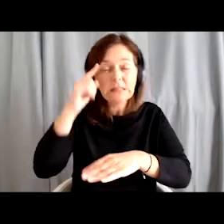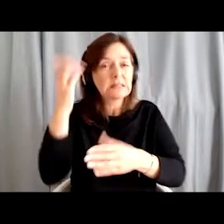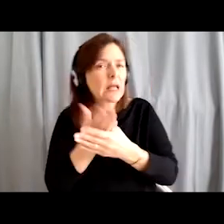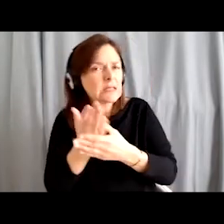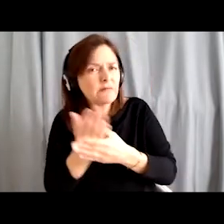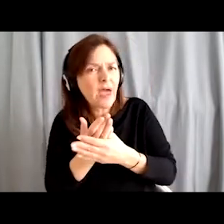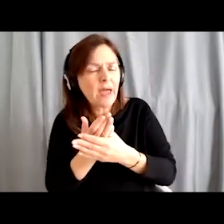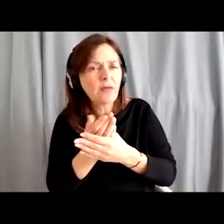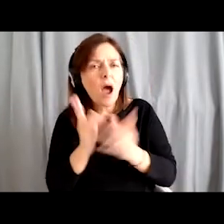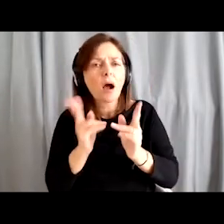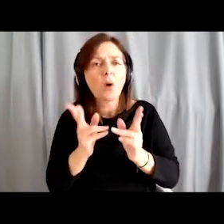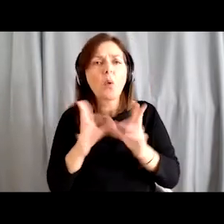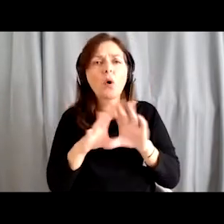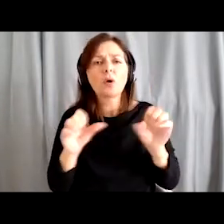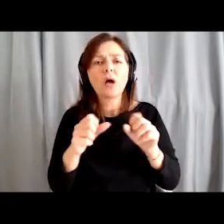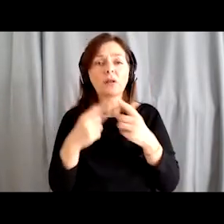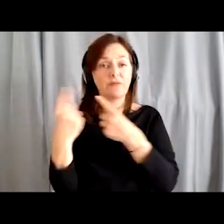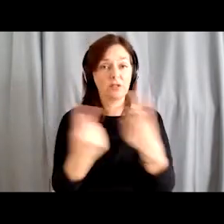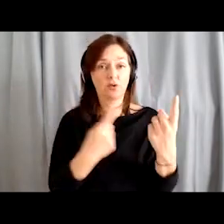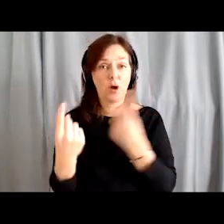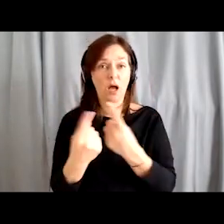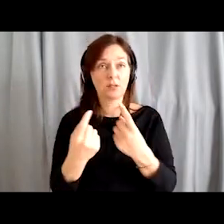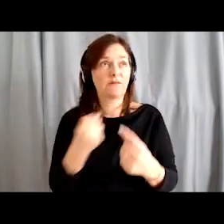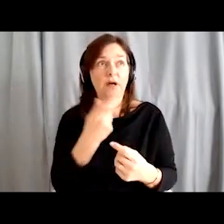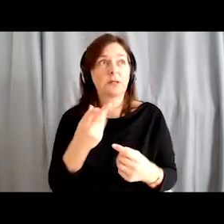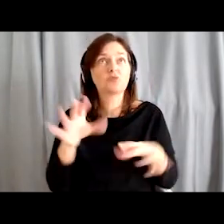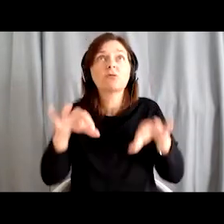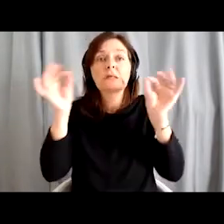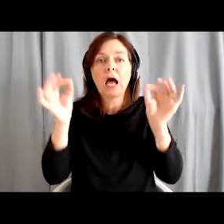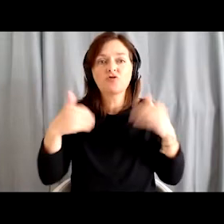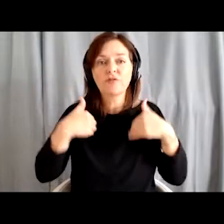in which they found themselves in life but did not know how to proceed.